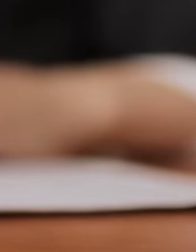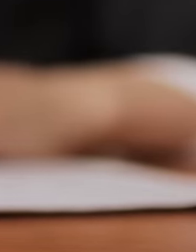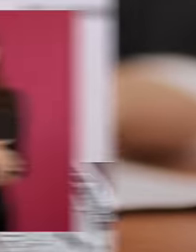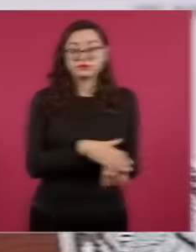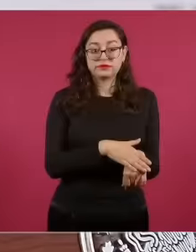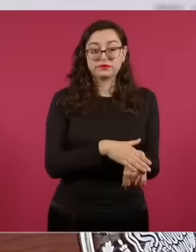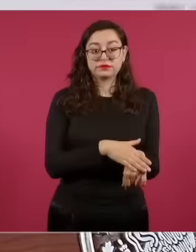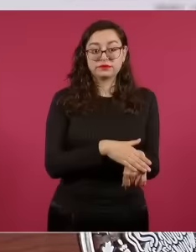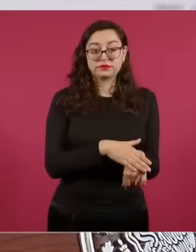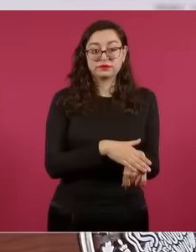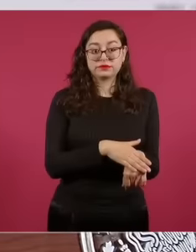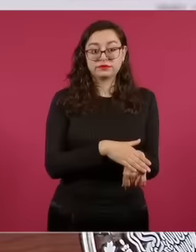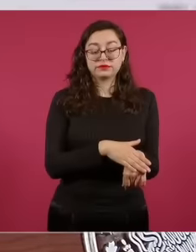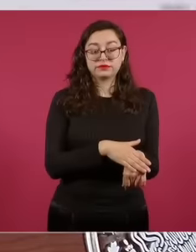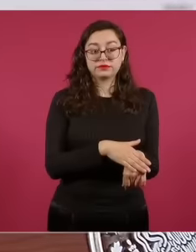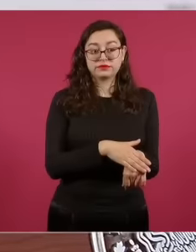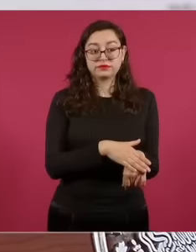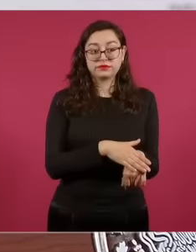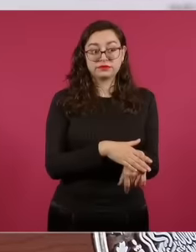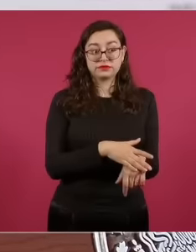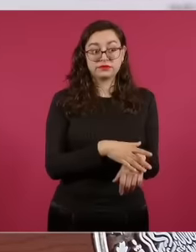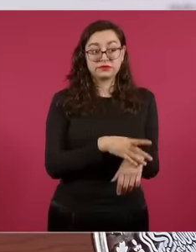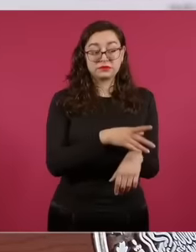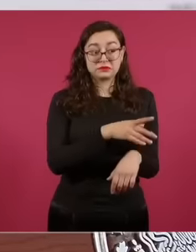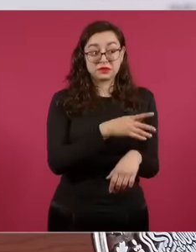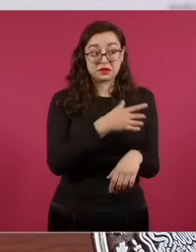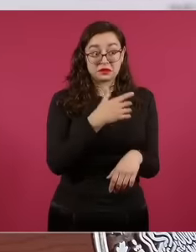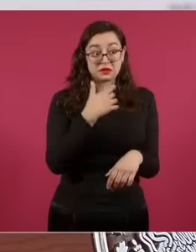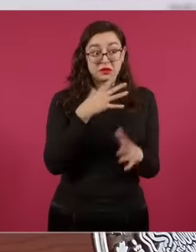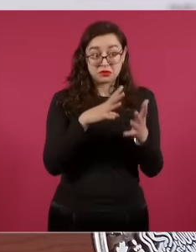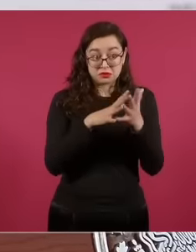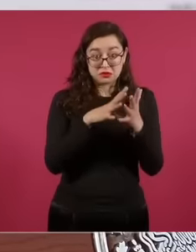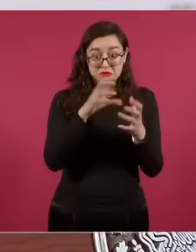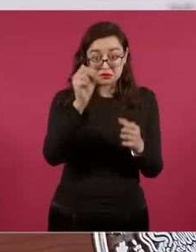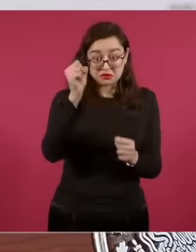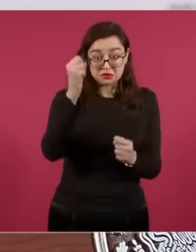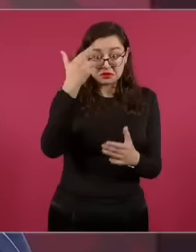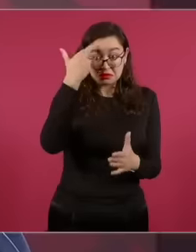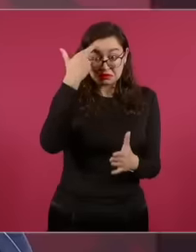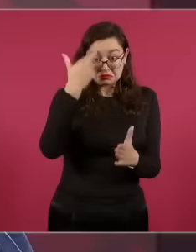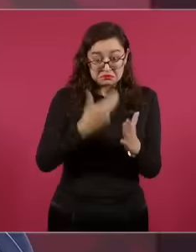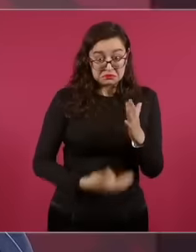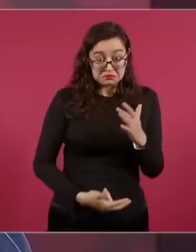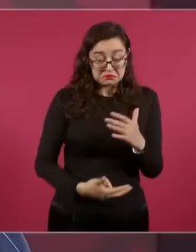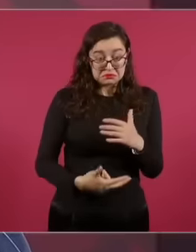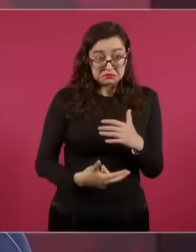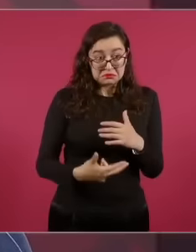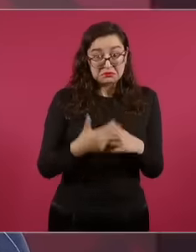president of Mexico warns them and tells them to understand that times have already changed,